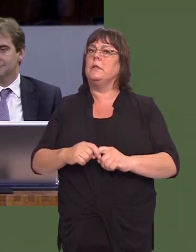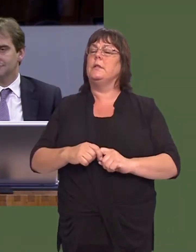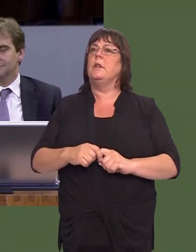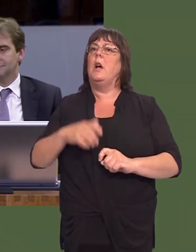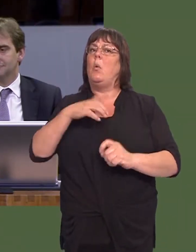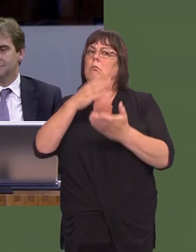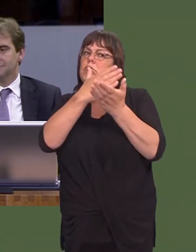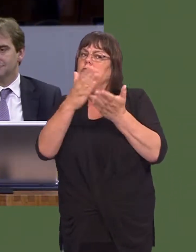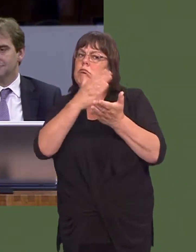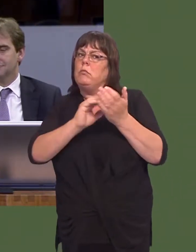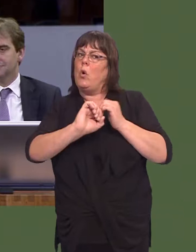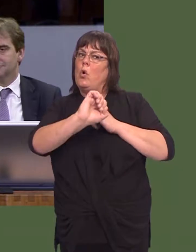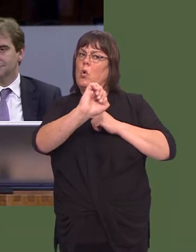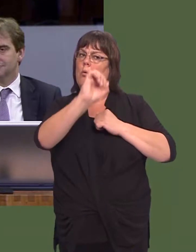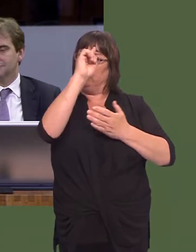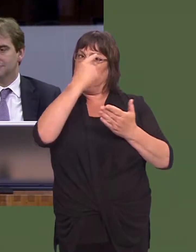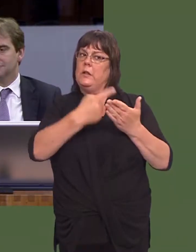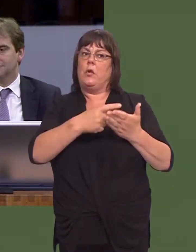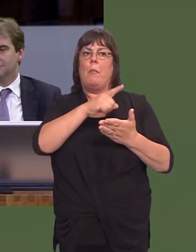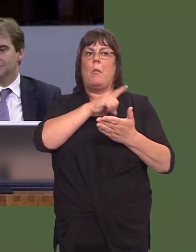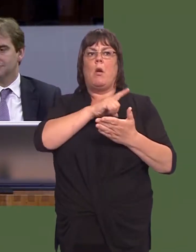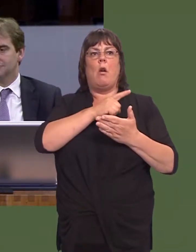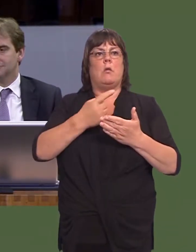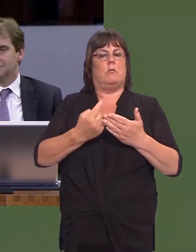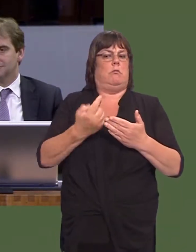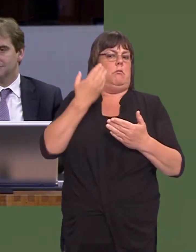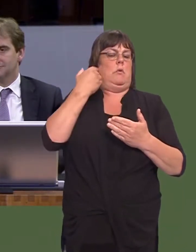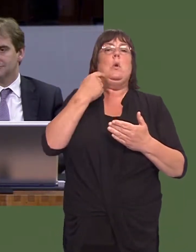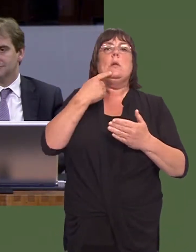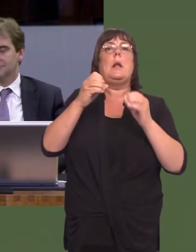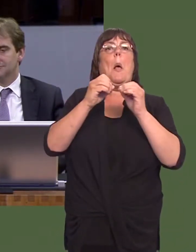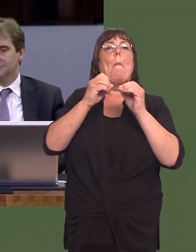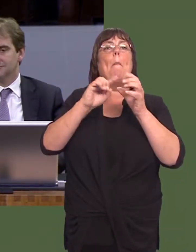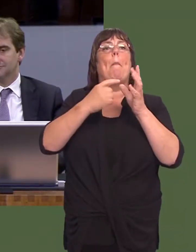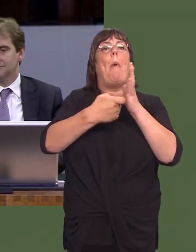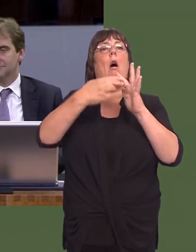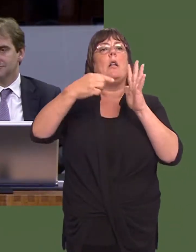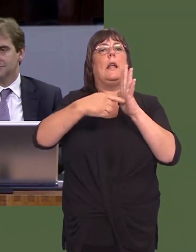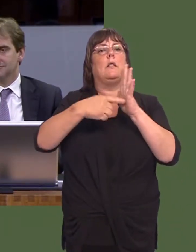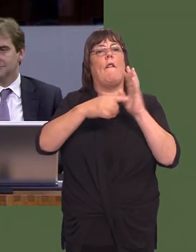to actually clarify your position because you were very robust last night in saying that the Barnett formula would be scrapped.